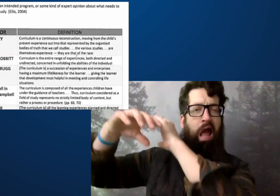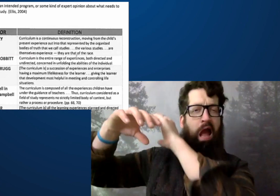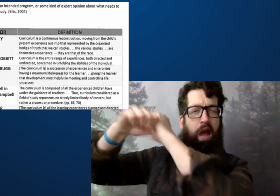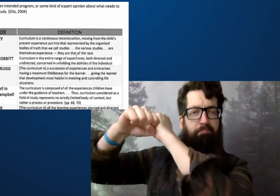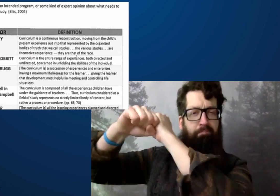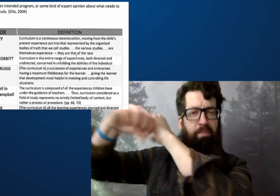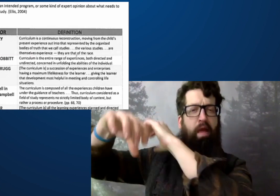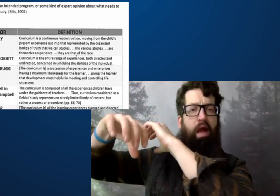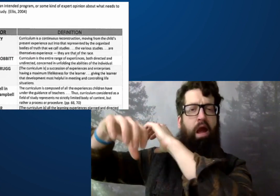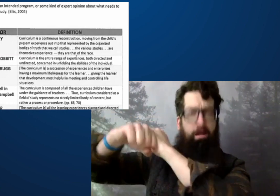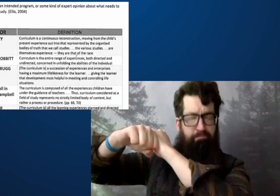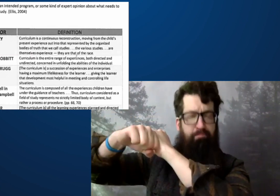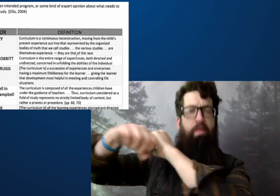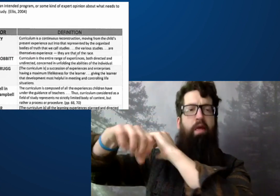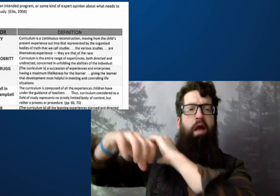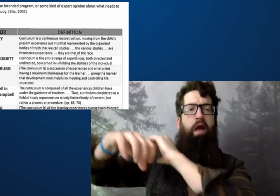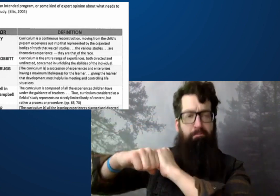While you're reading these definitions,